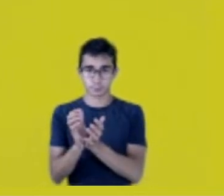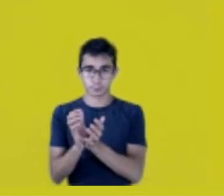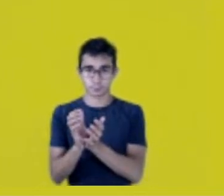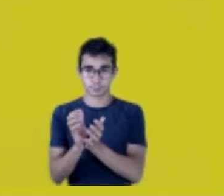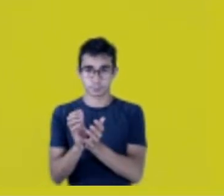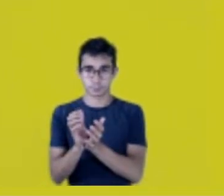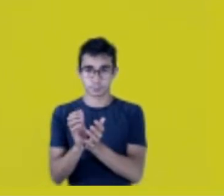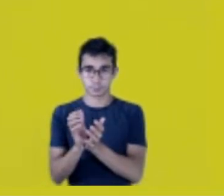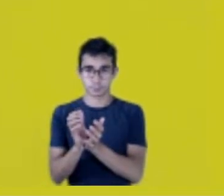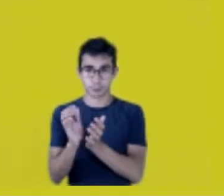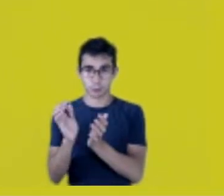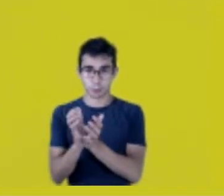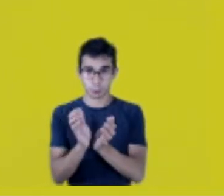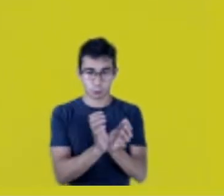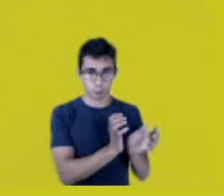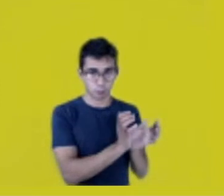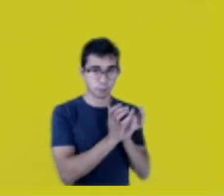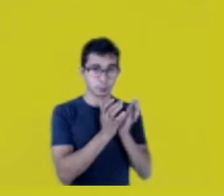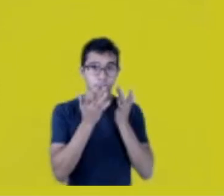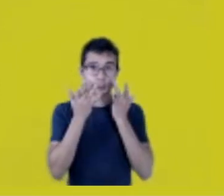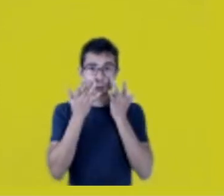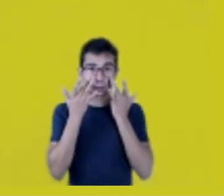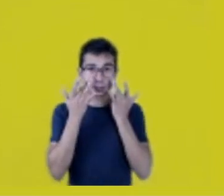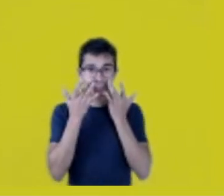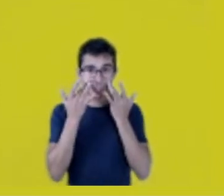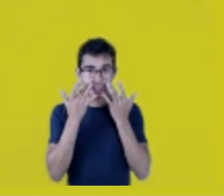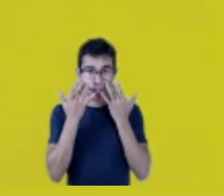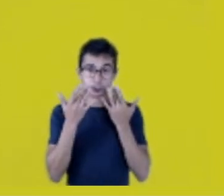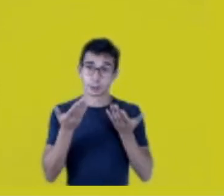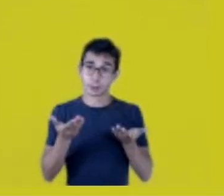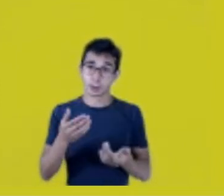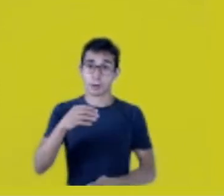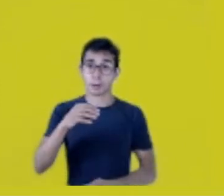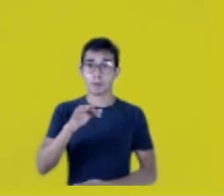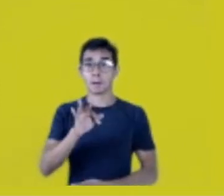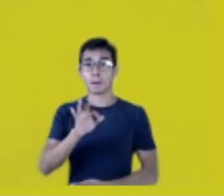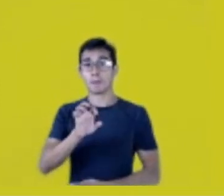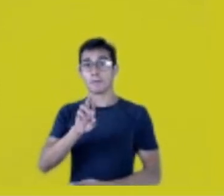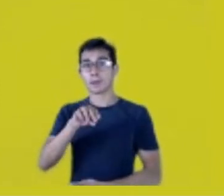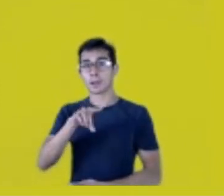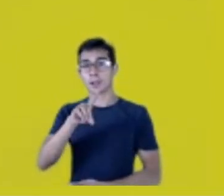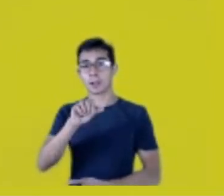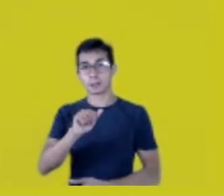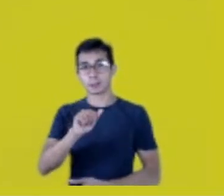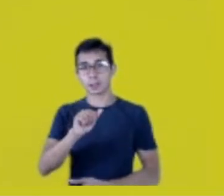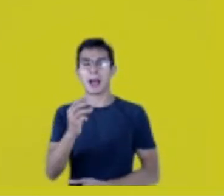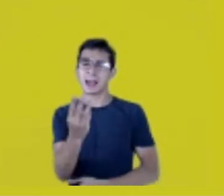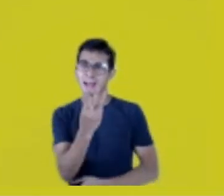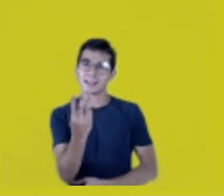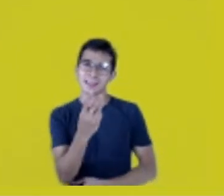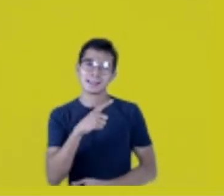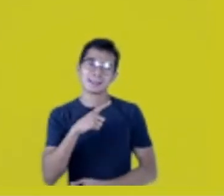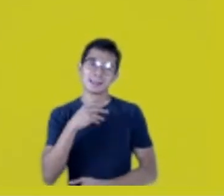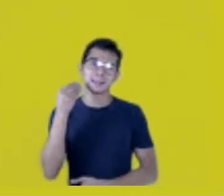but I think Fernanda, Márcia and Francy also have experience within the academy,